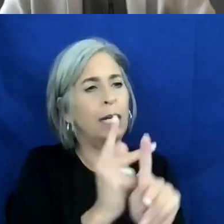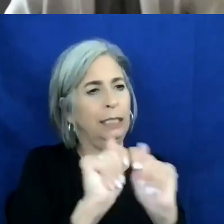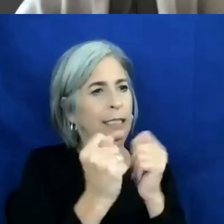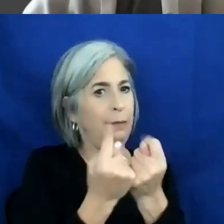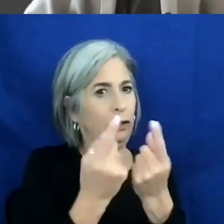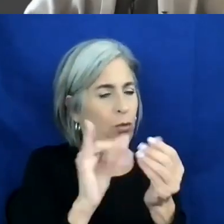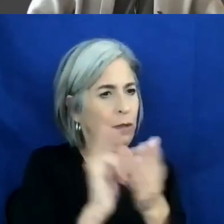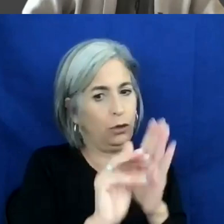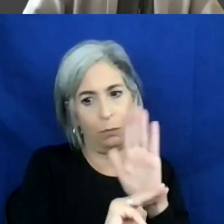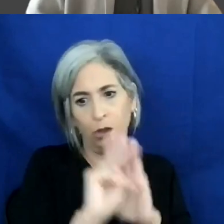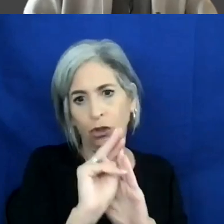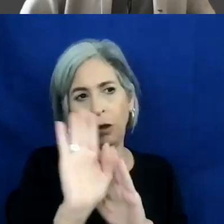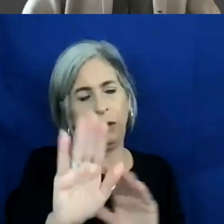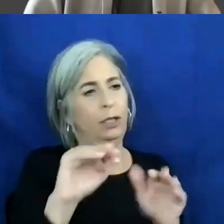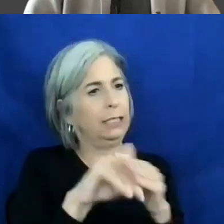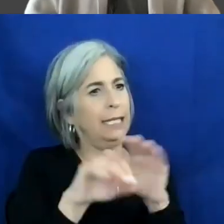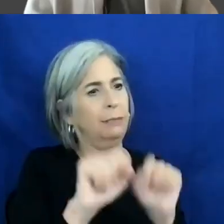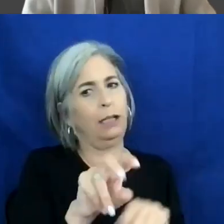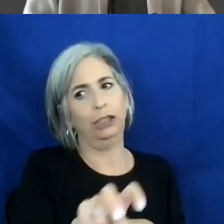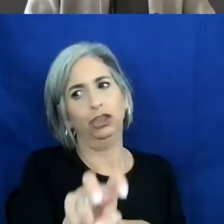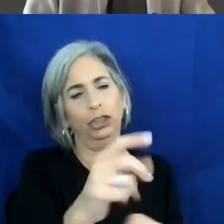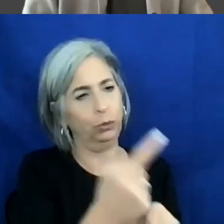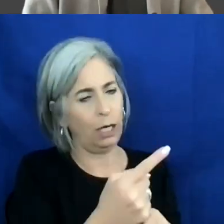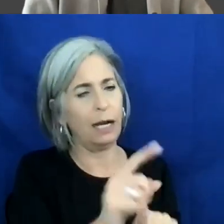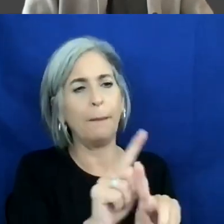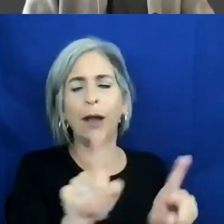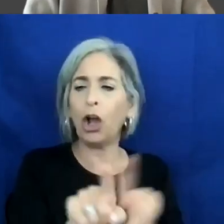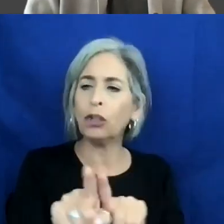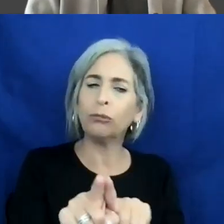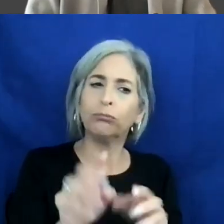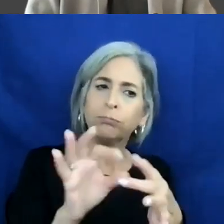mature in the accessibility journeys. Right. Along with that, we're also encouraging them